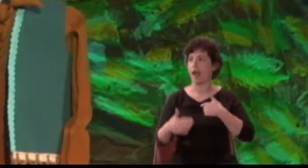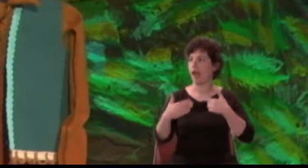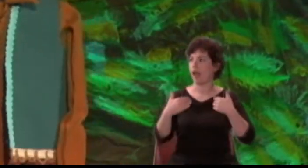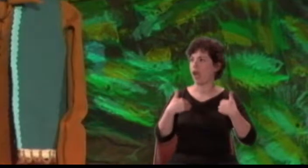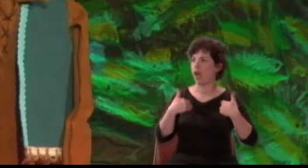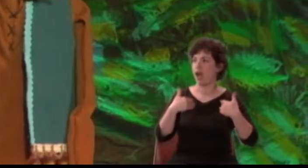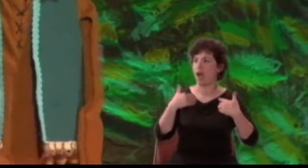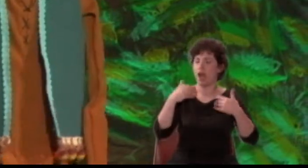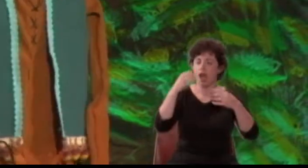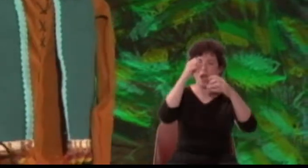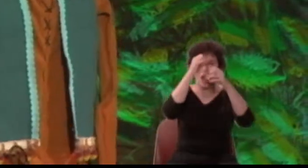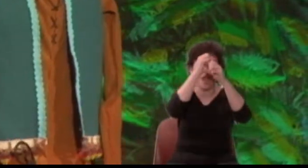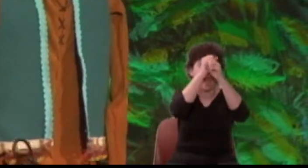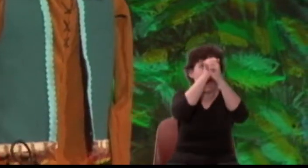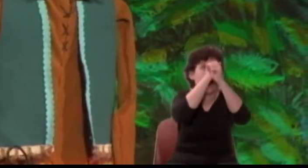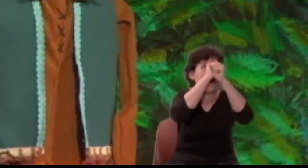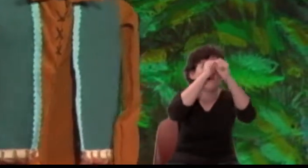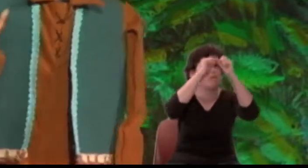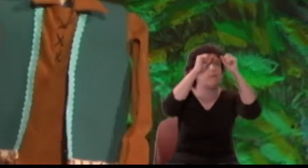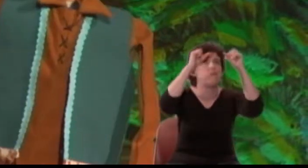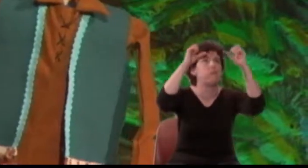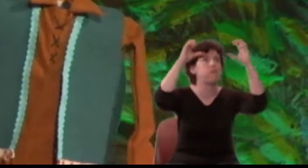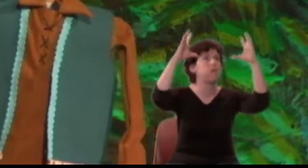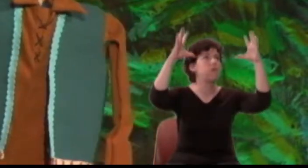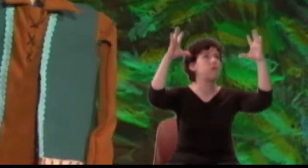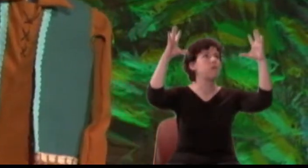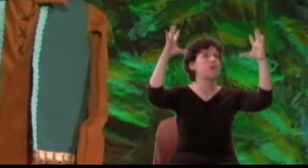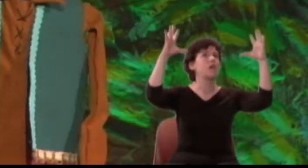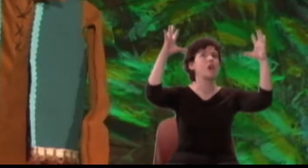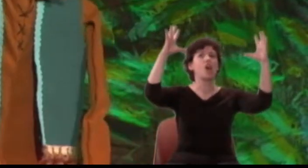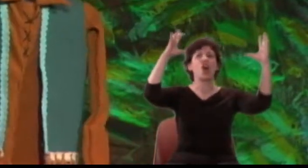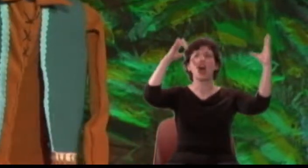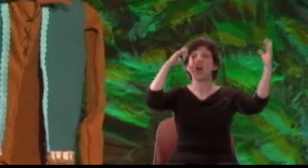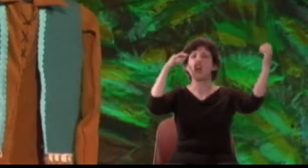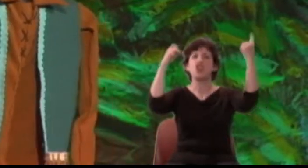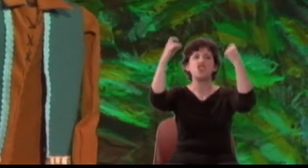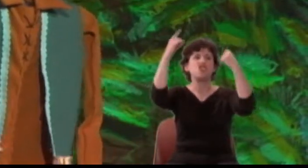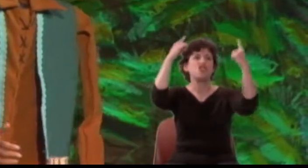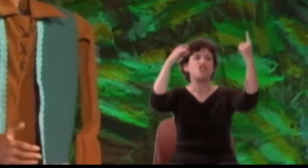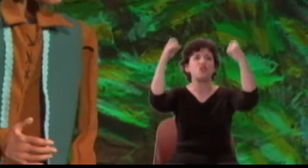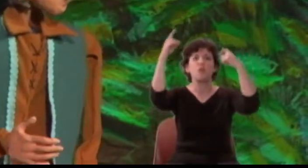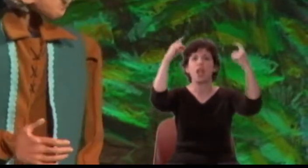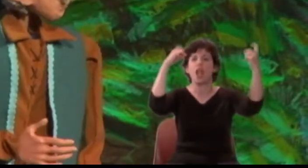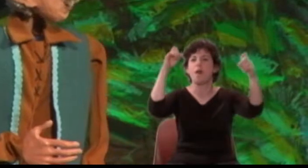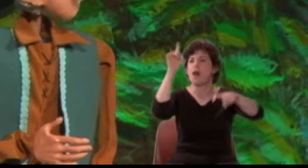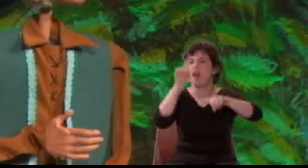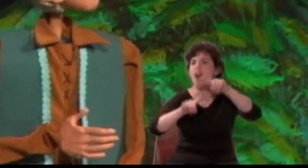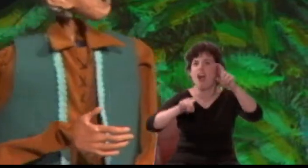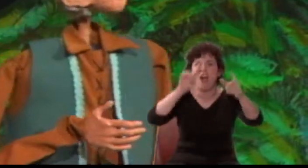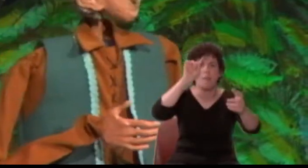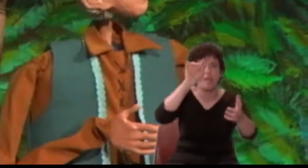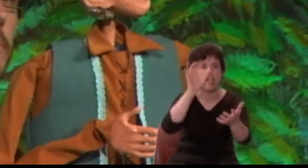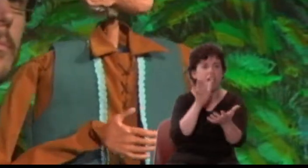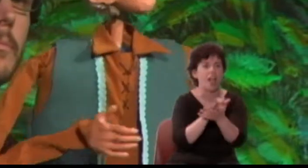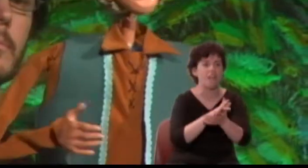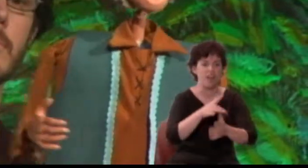I have had a dream, past the wit of man to say what dream it was: Methought I was...